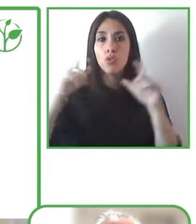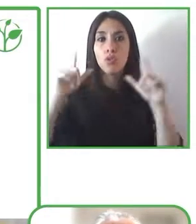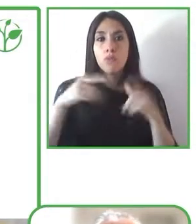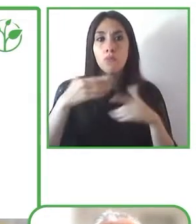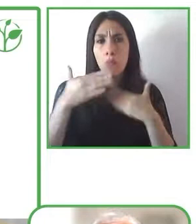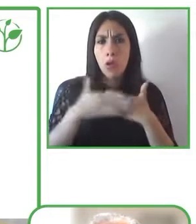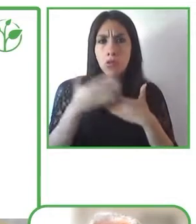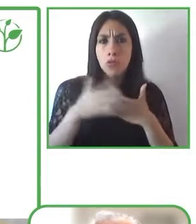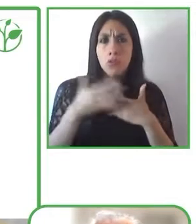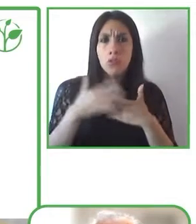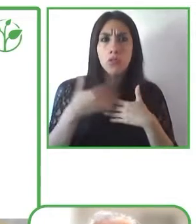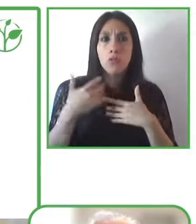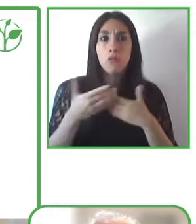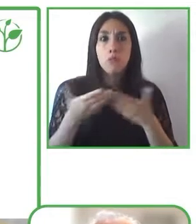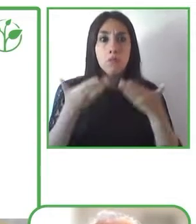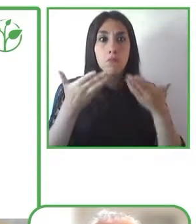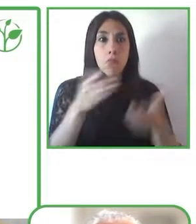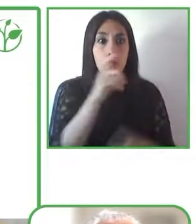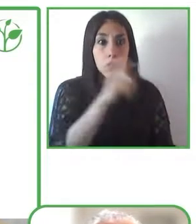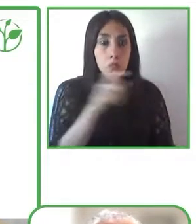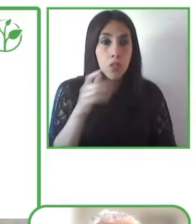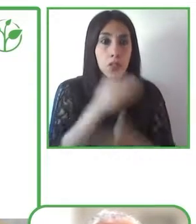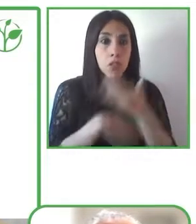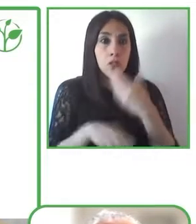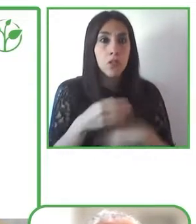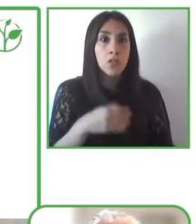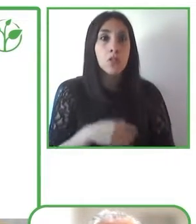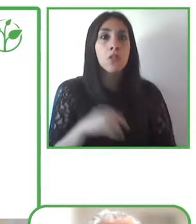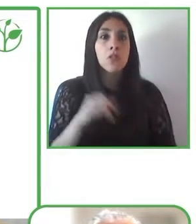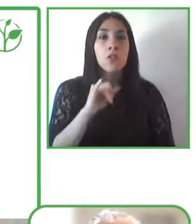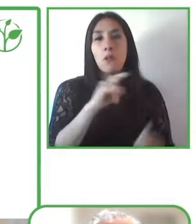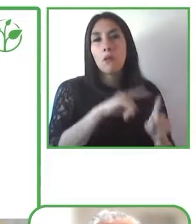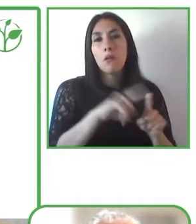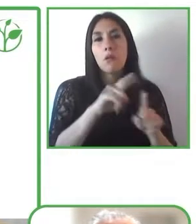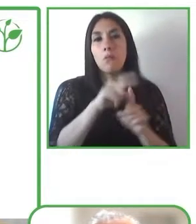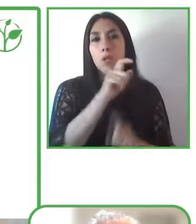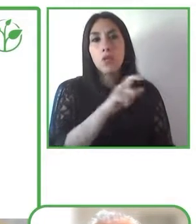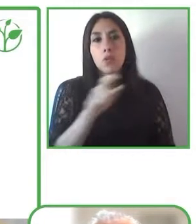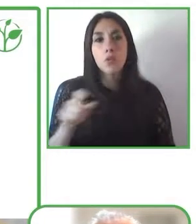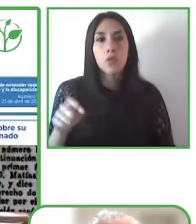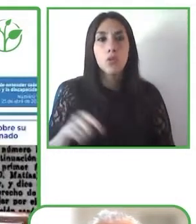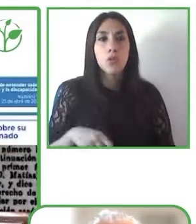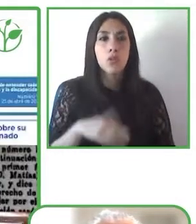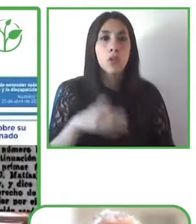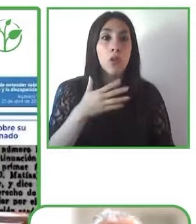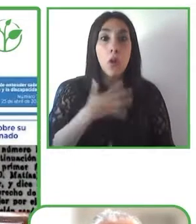people with intellectual disabilities and for other people who want to understand the world